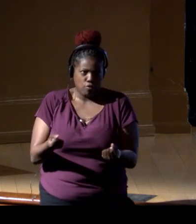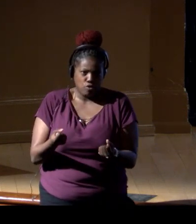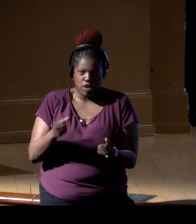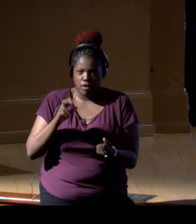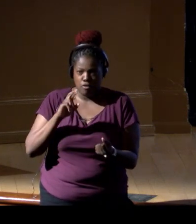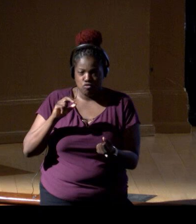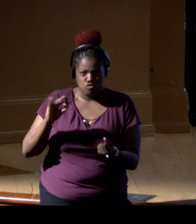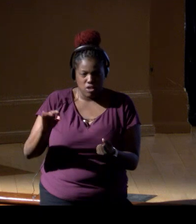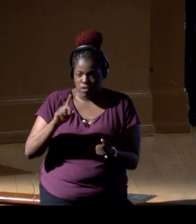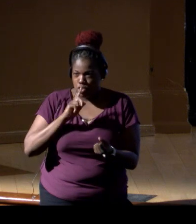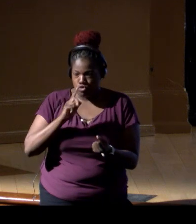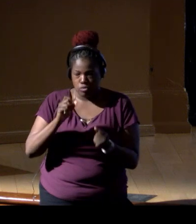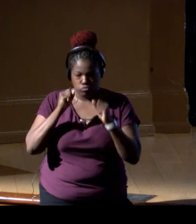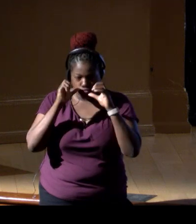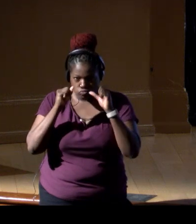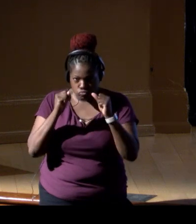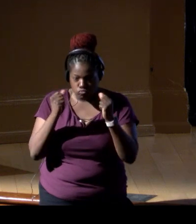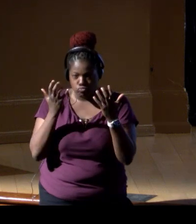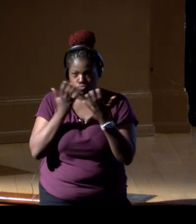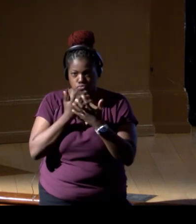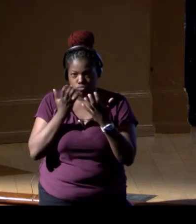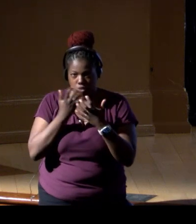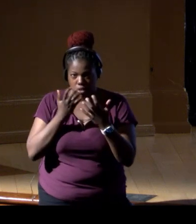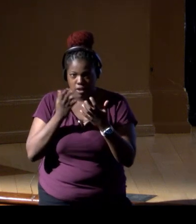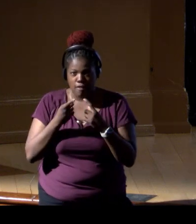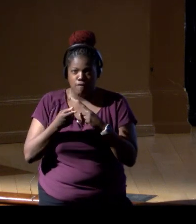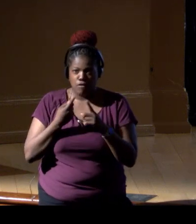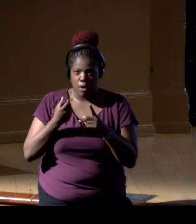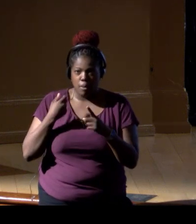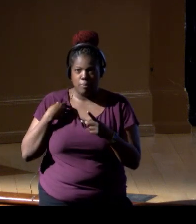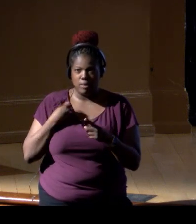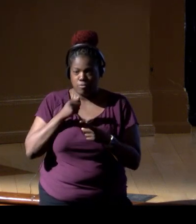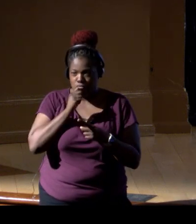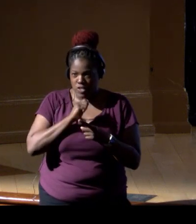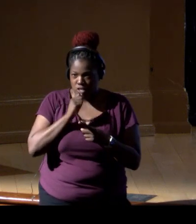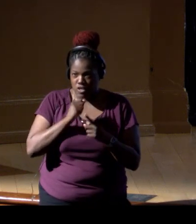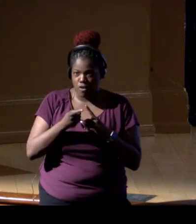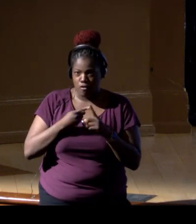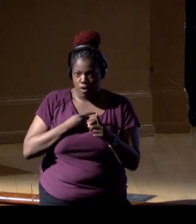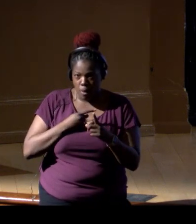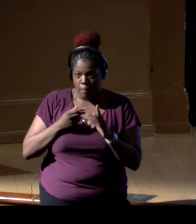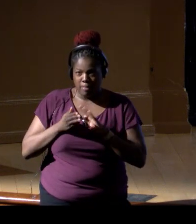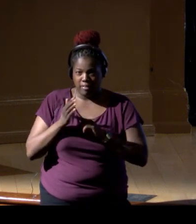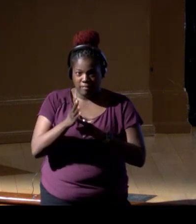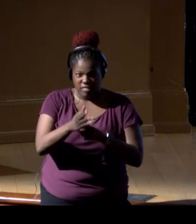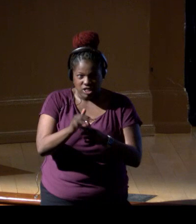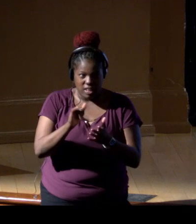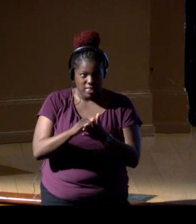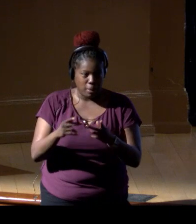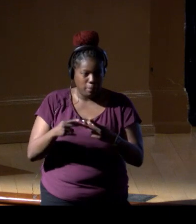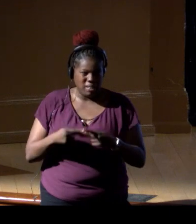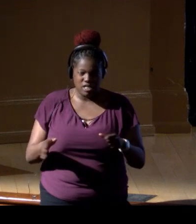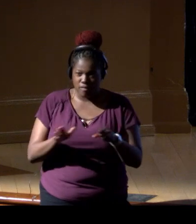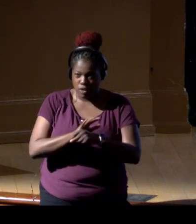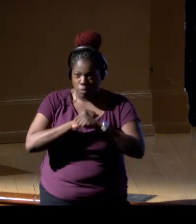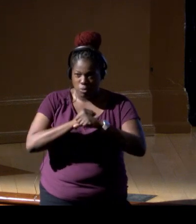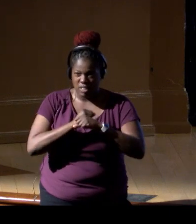this extraordinary recovery because of the resilience that is provided by the fish, by the fact that that place is fully protected from fishing.